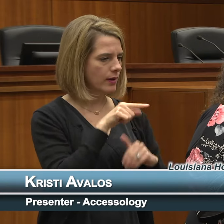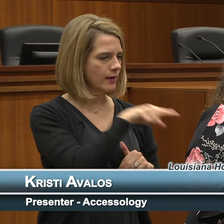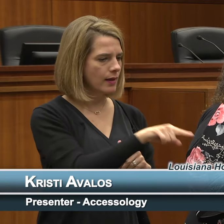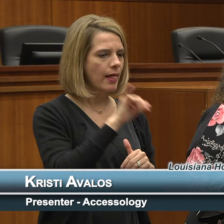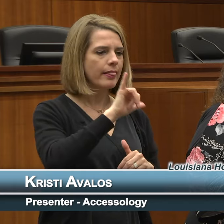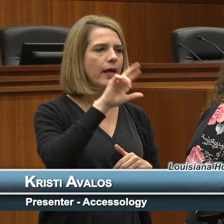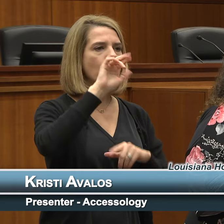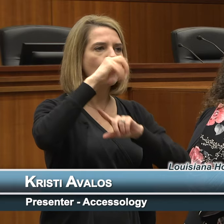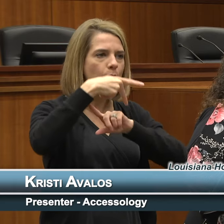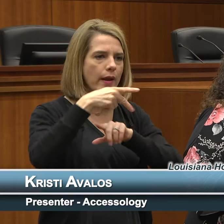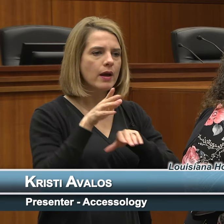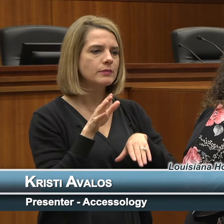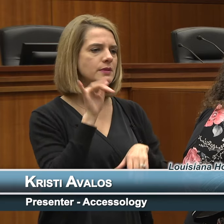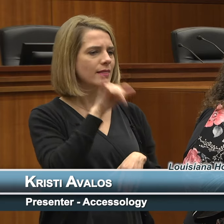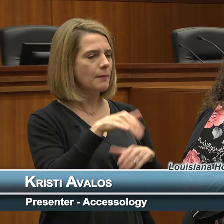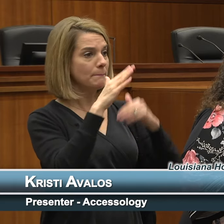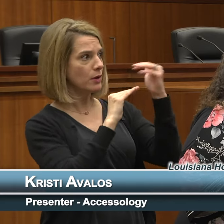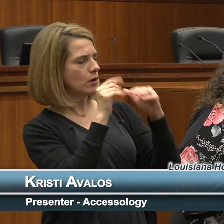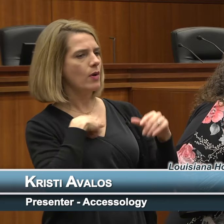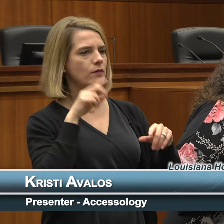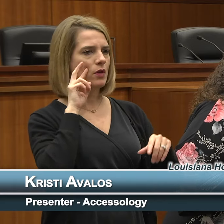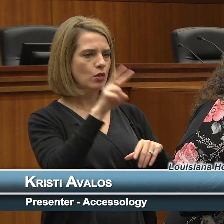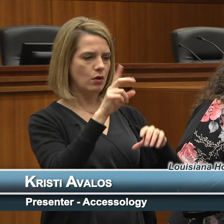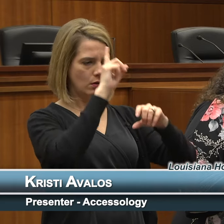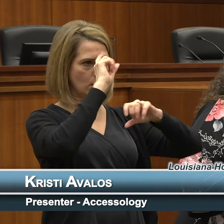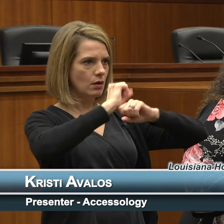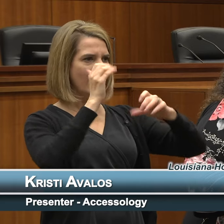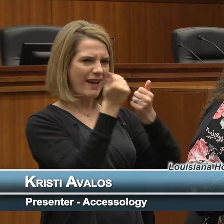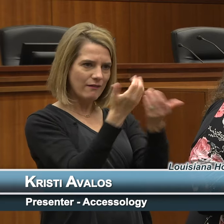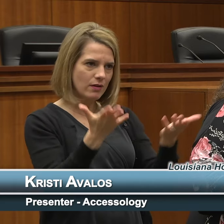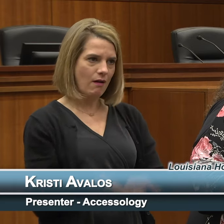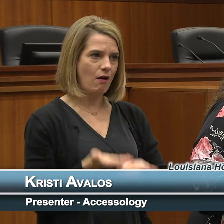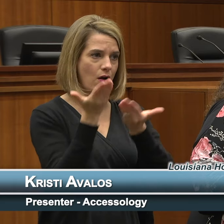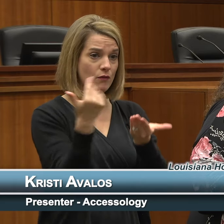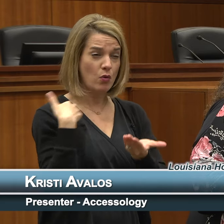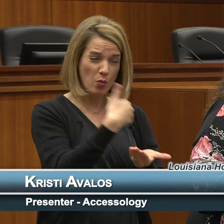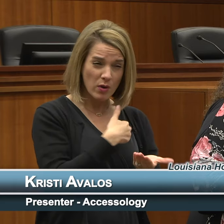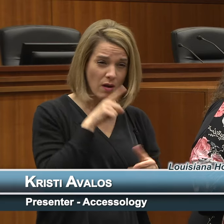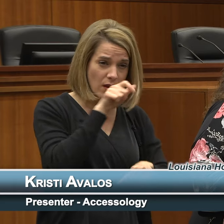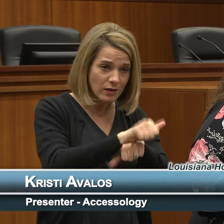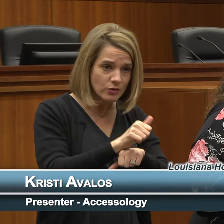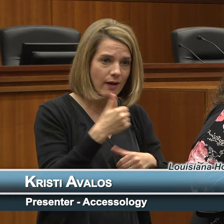buildings, we have to look at everything that's offered. Do we have compliance